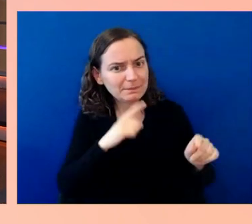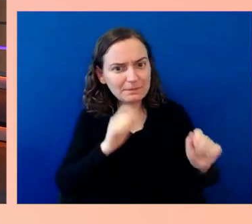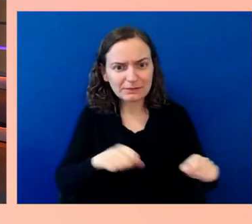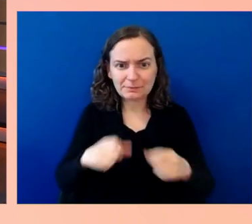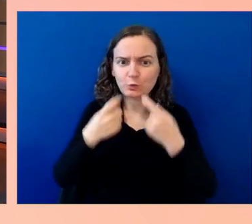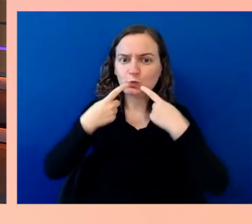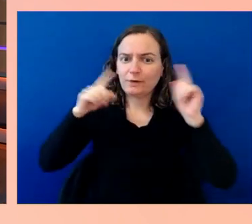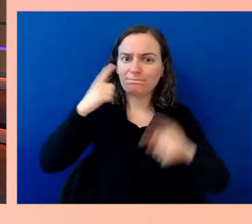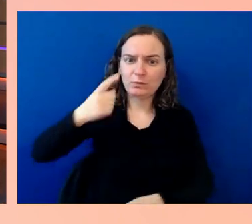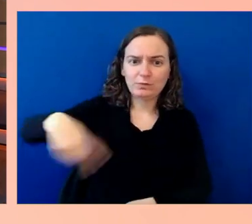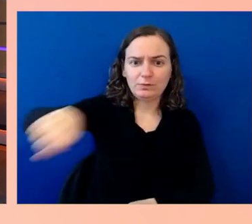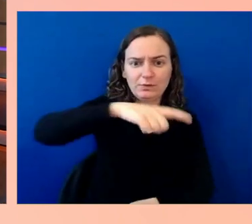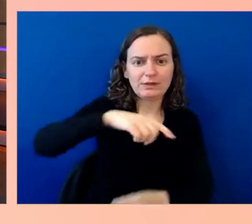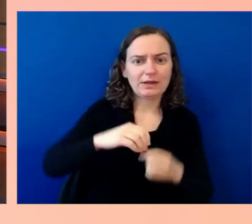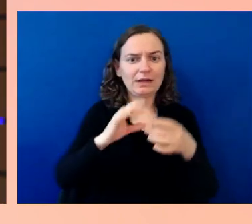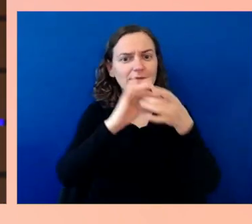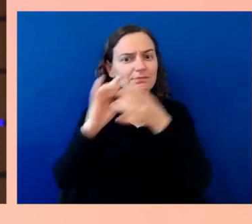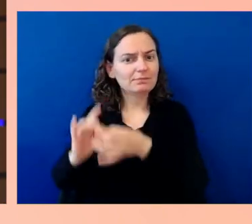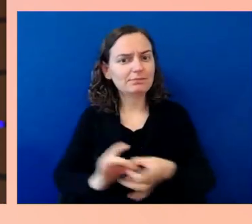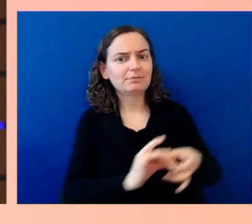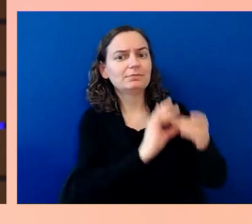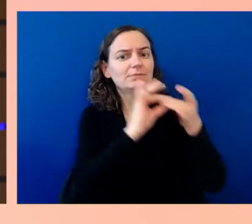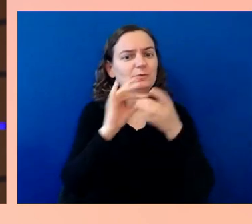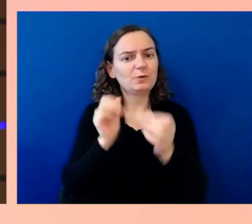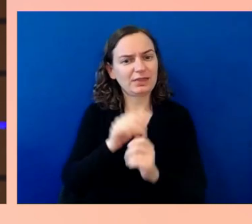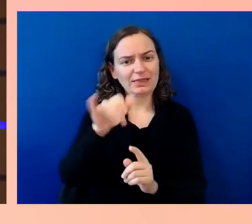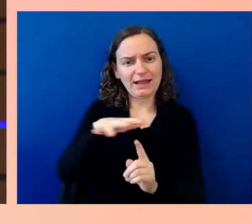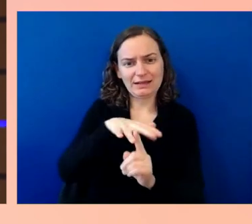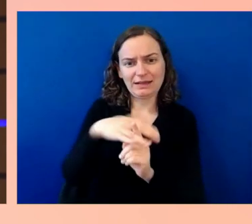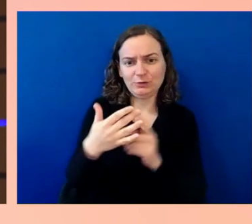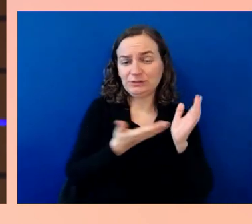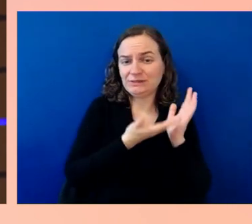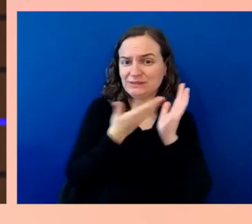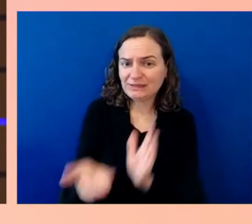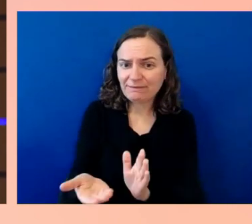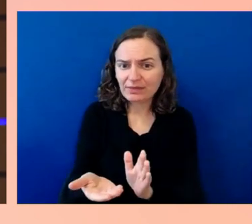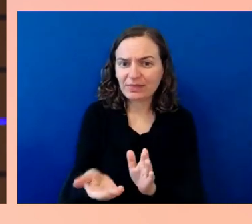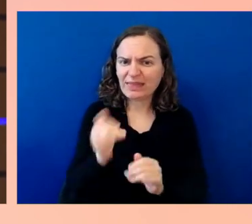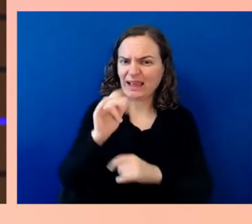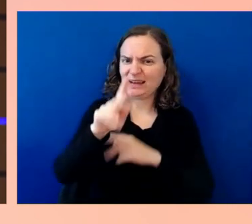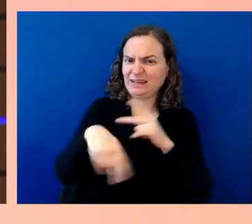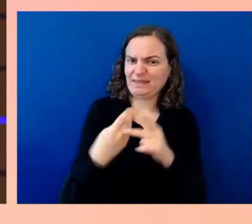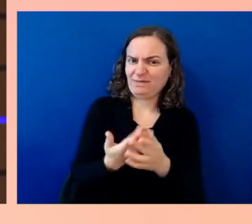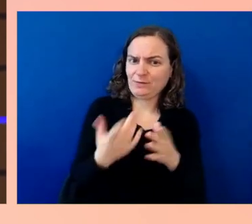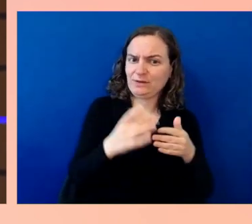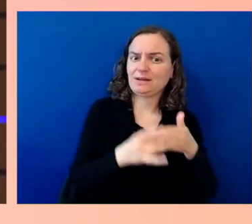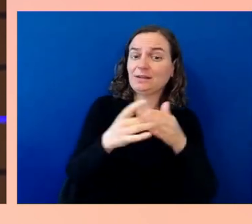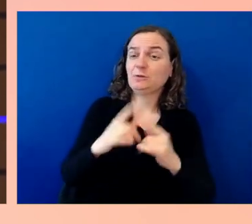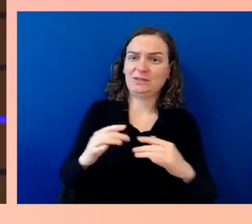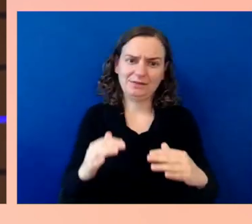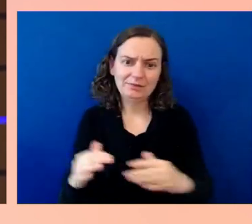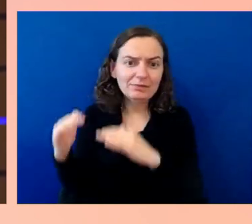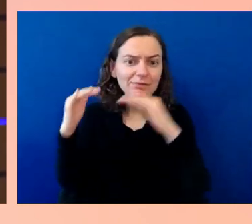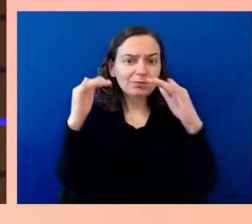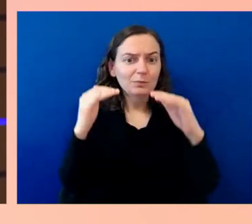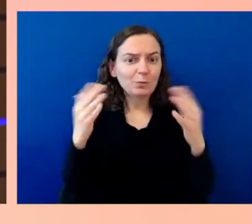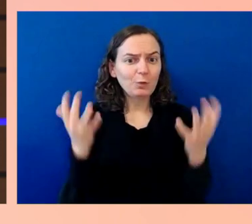that you're delivering and that kind of thing. Which led us to the next level, which was, how do we deal with closed captions and that digital world and how do we change